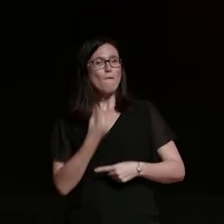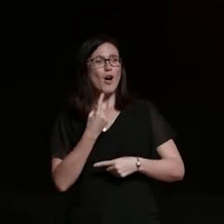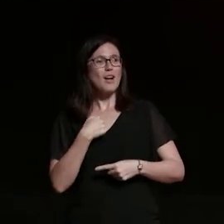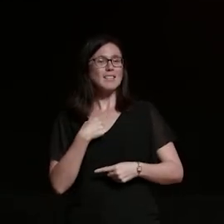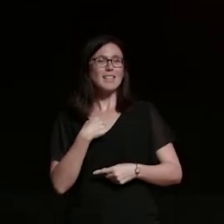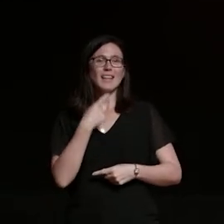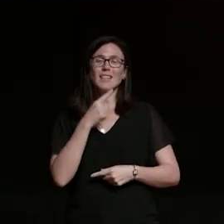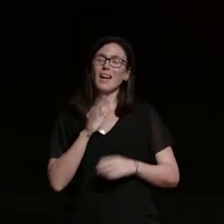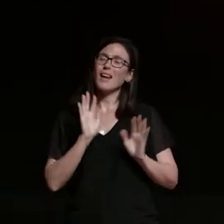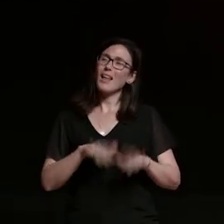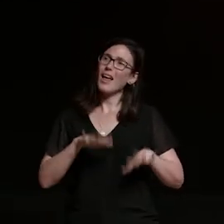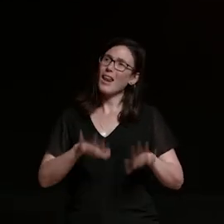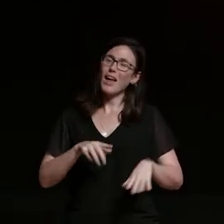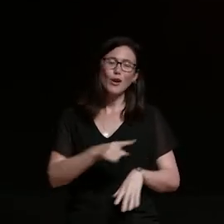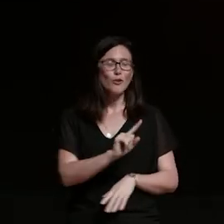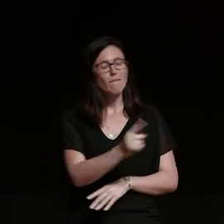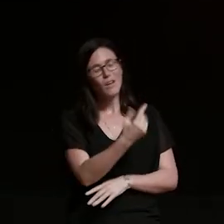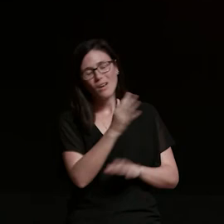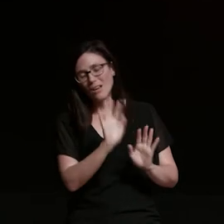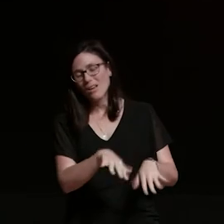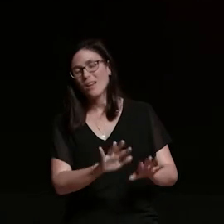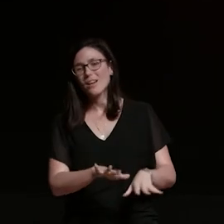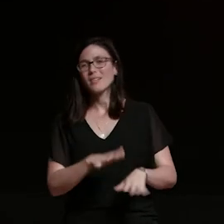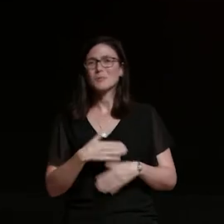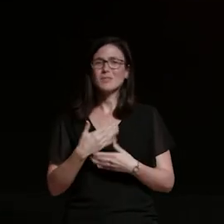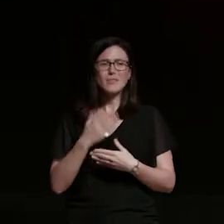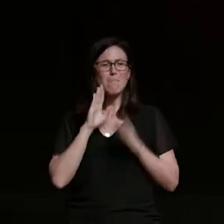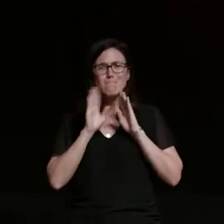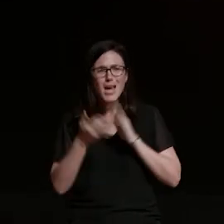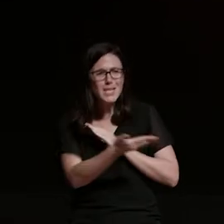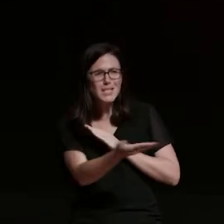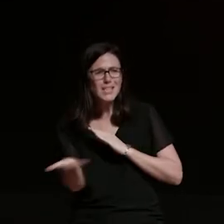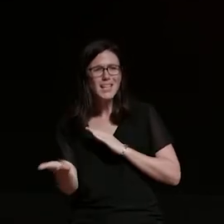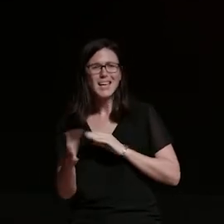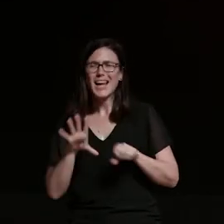you to like take my spot because all of you guys have been so amazing and i hate you all thank you